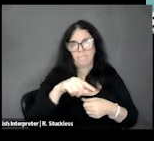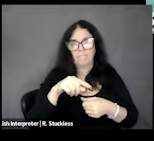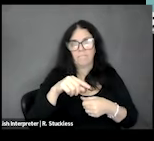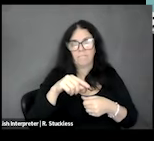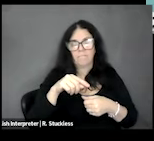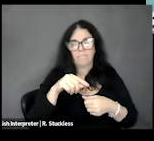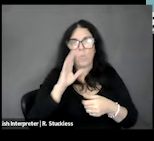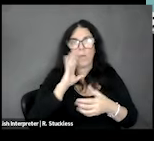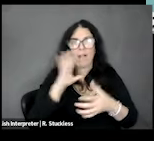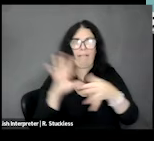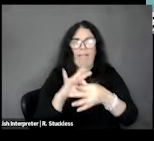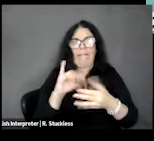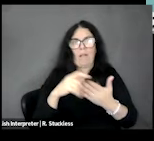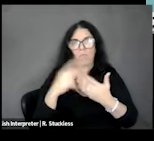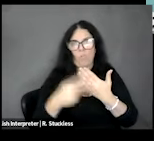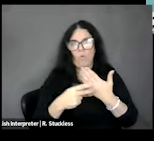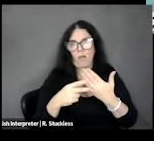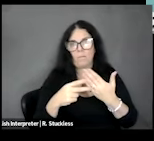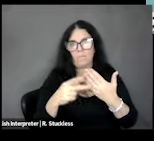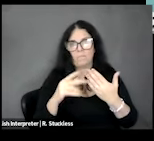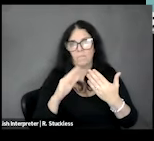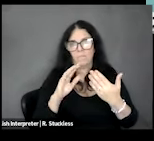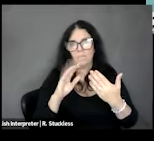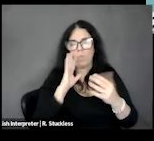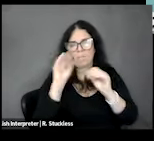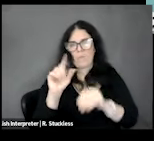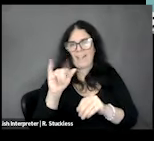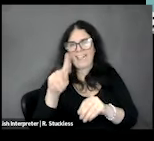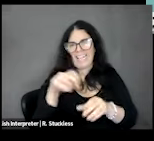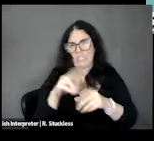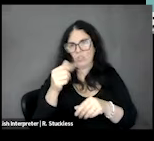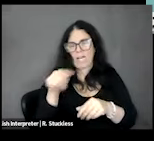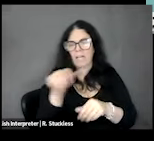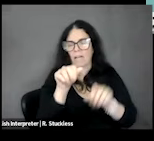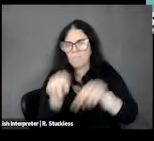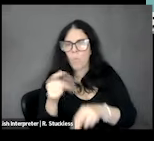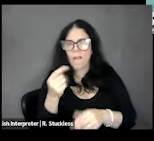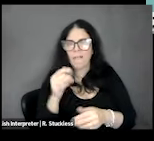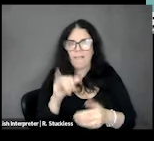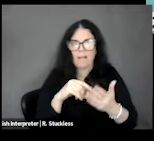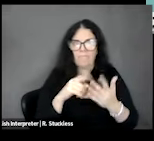the initiatives in the chat to that as well. I do believe I just